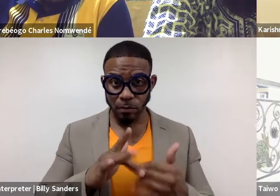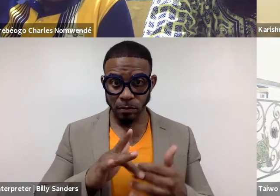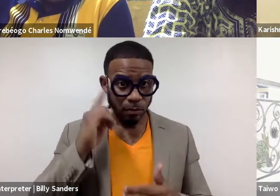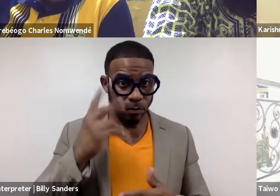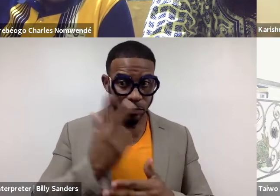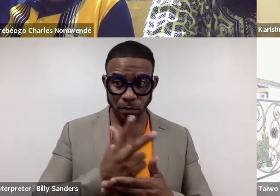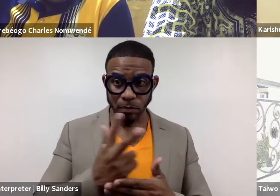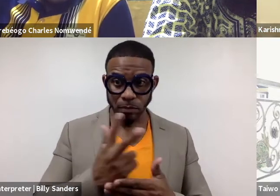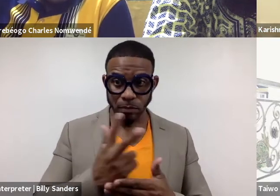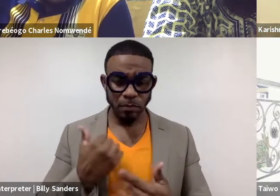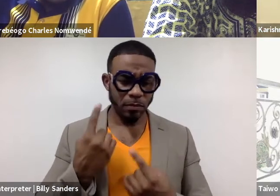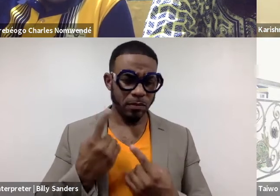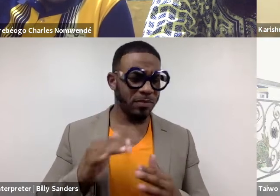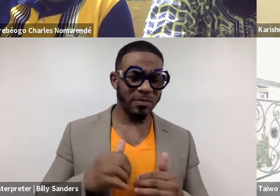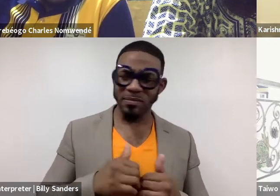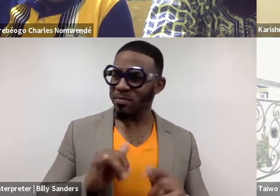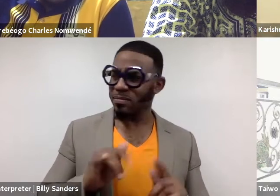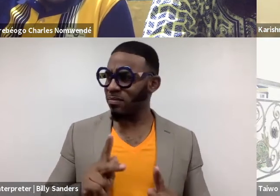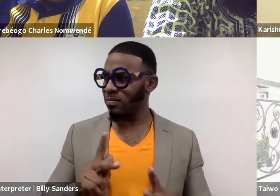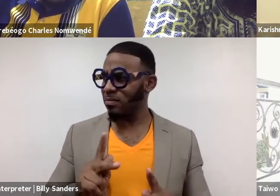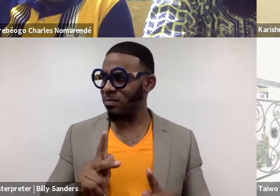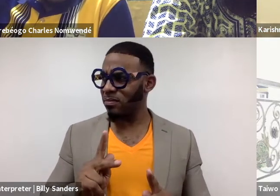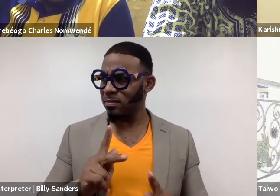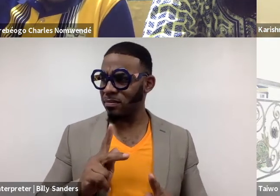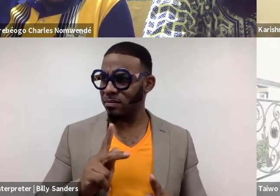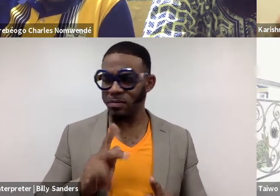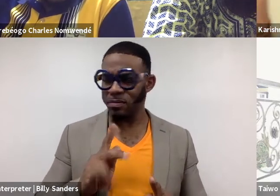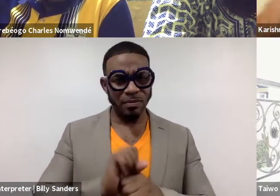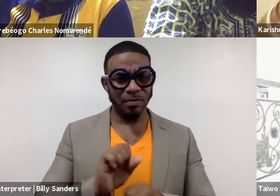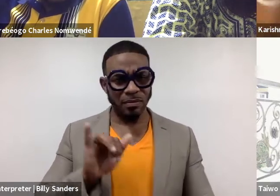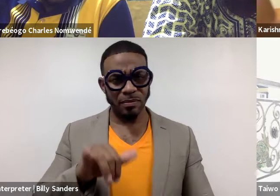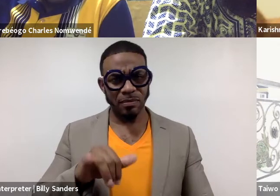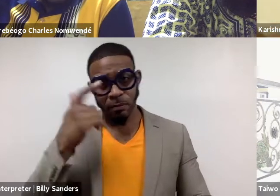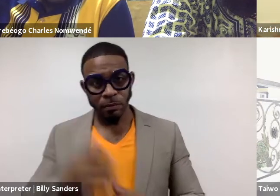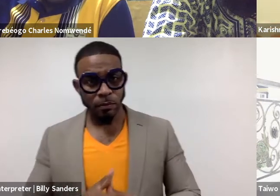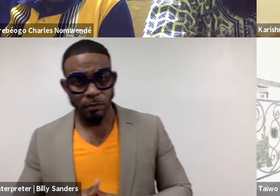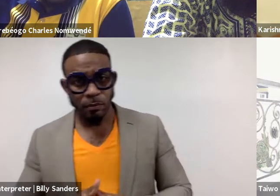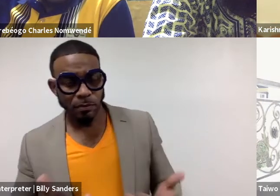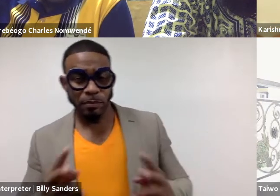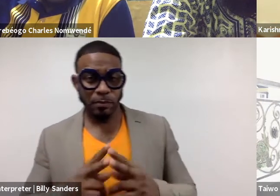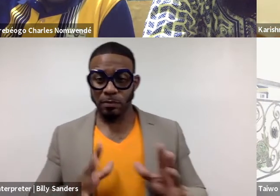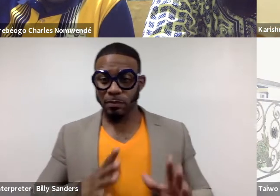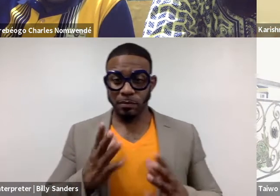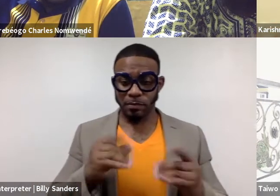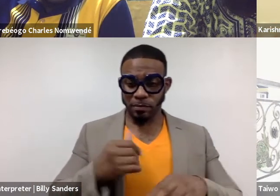And I was just wondering, how did this person go to pee (chuckles) in the middle of the day? Because this very lavish setup was right in the bathroom.